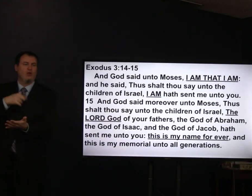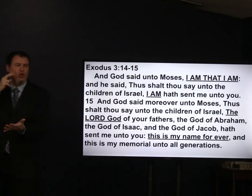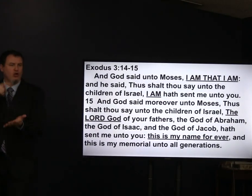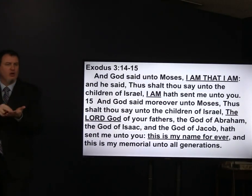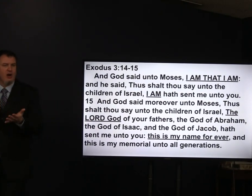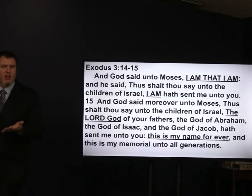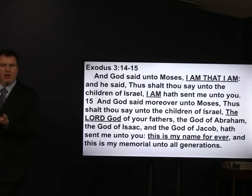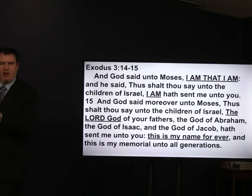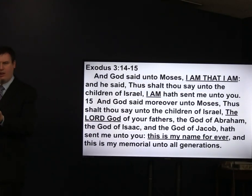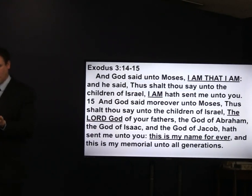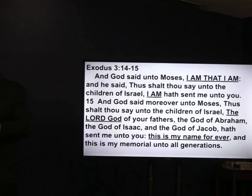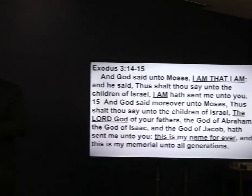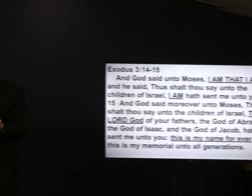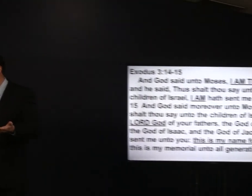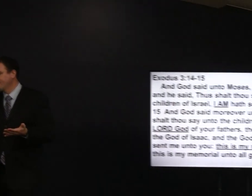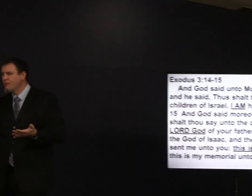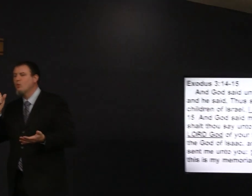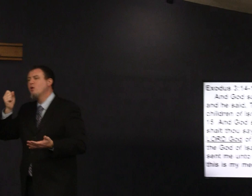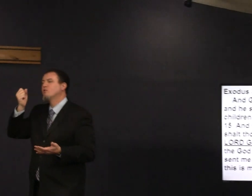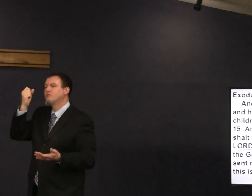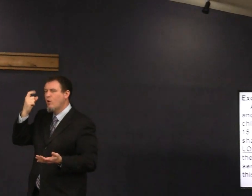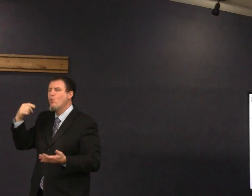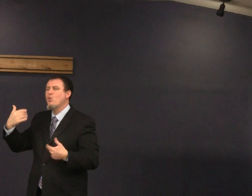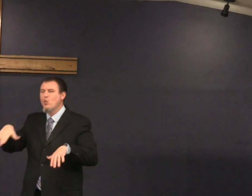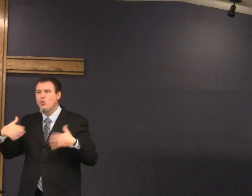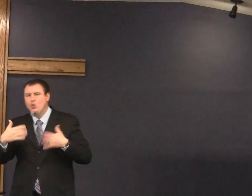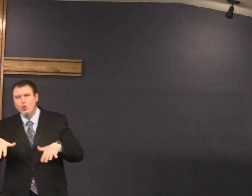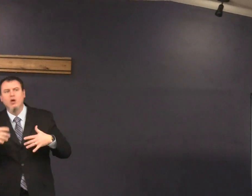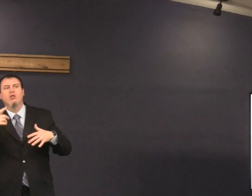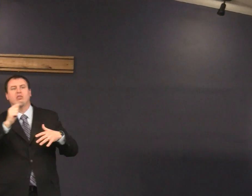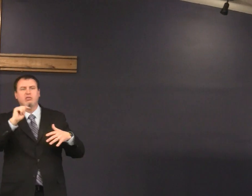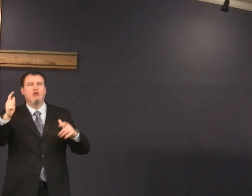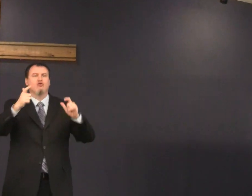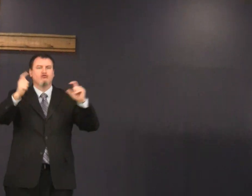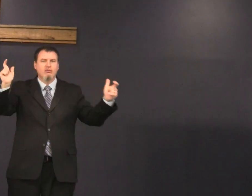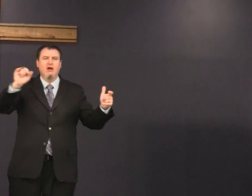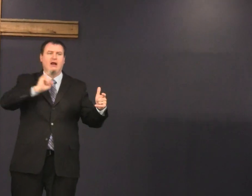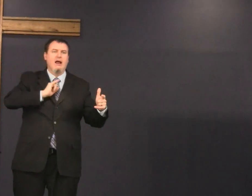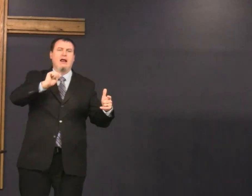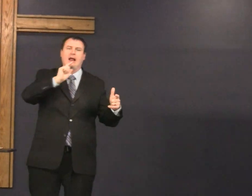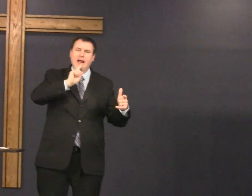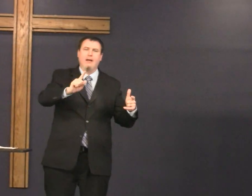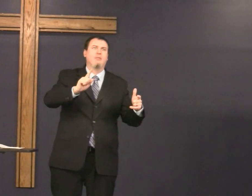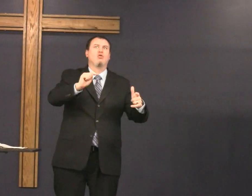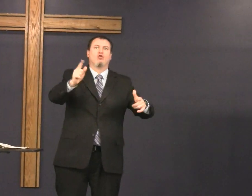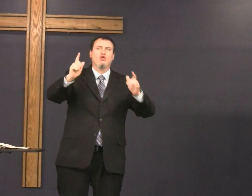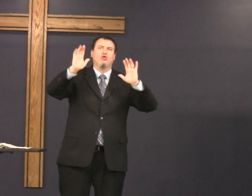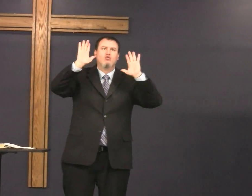says my name is I am that I am so The Great I Am